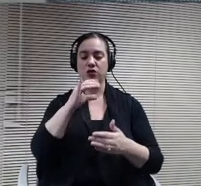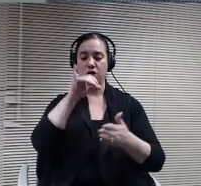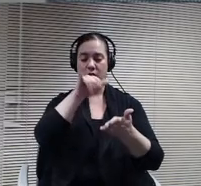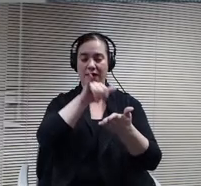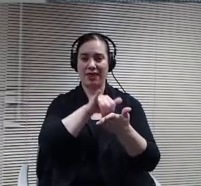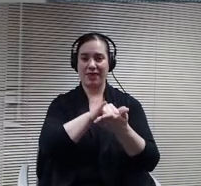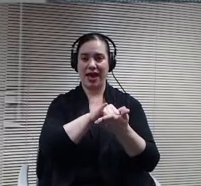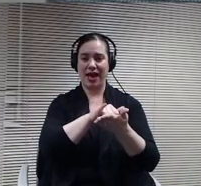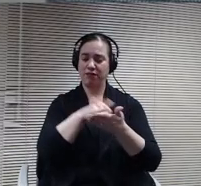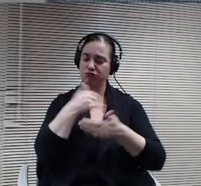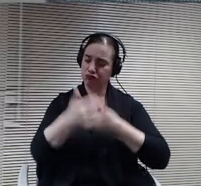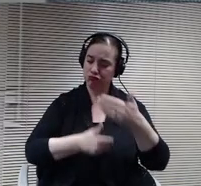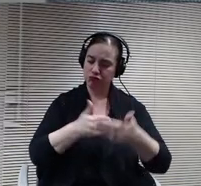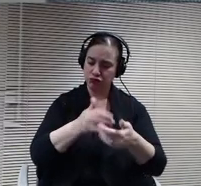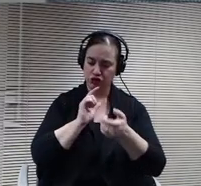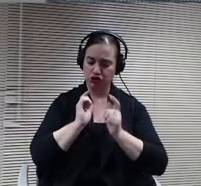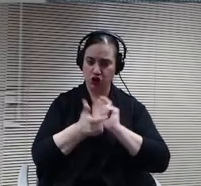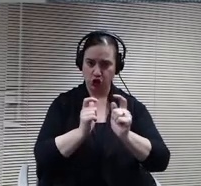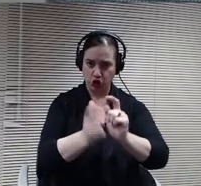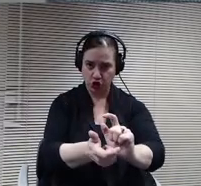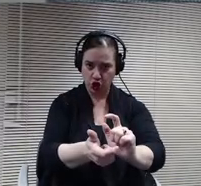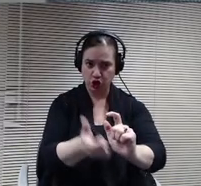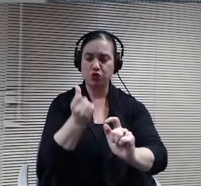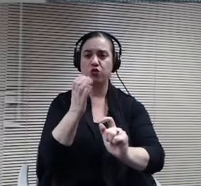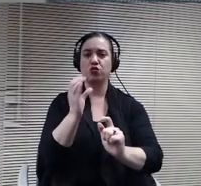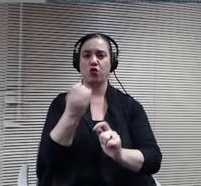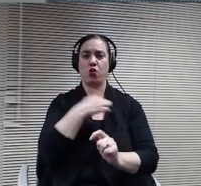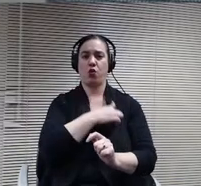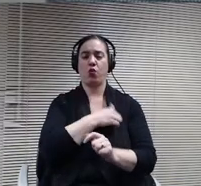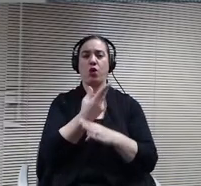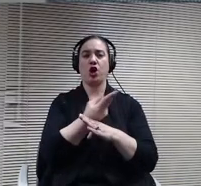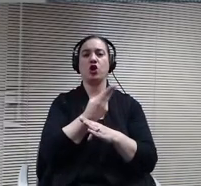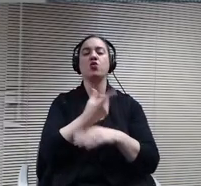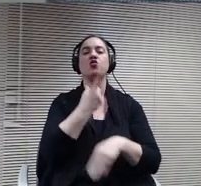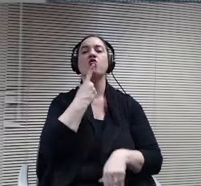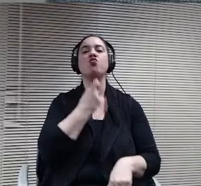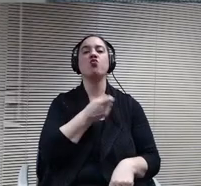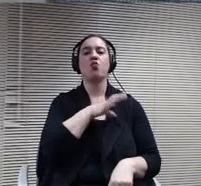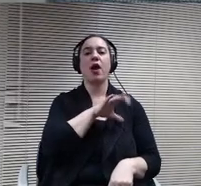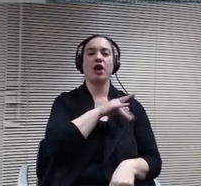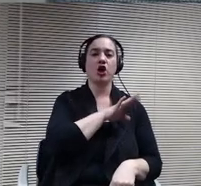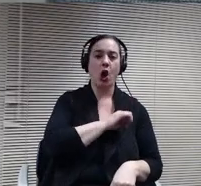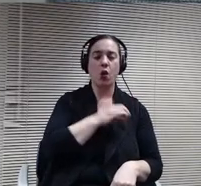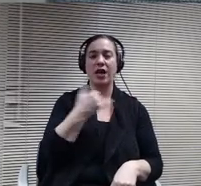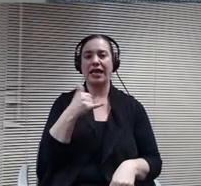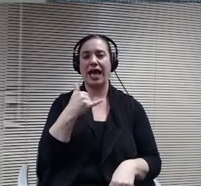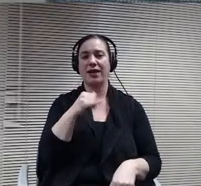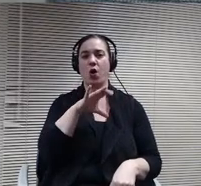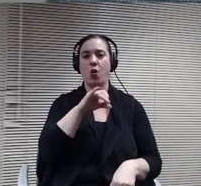we've used a red code. We use the yellow code. We've used the as I said, the legislative style